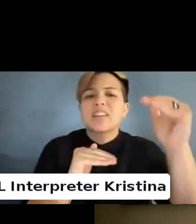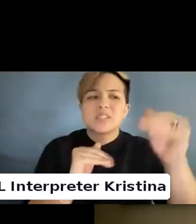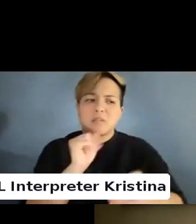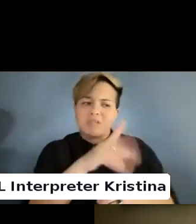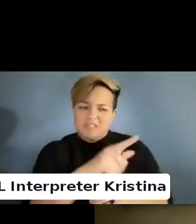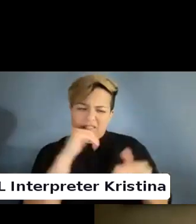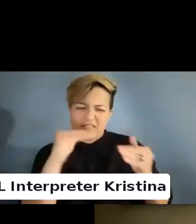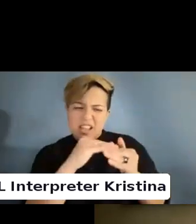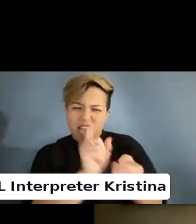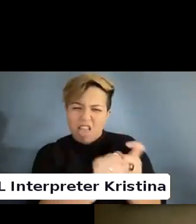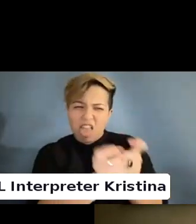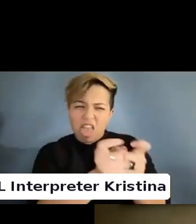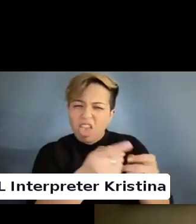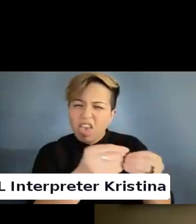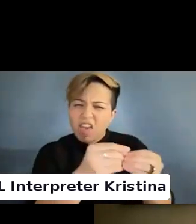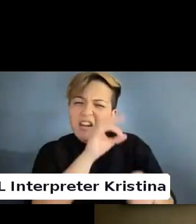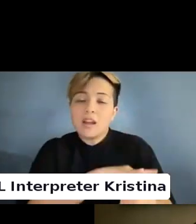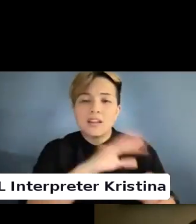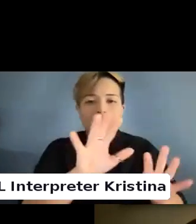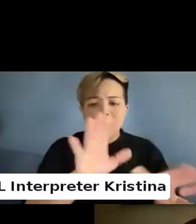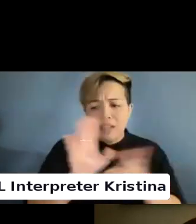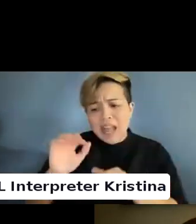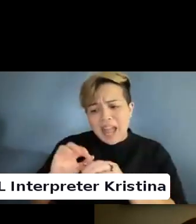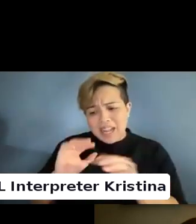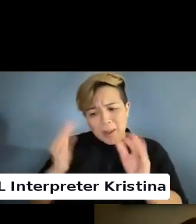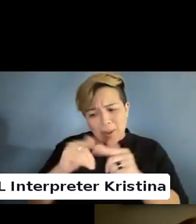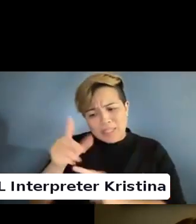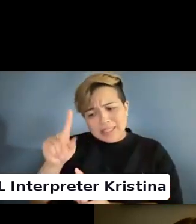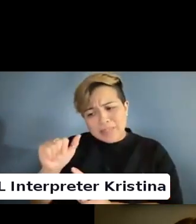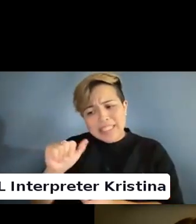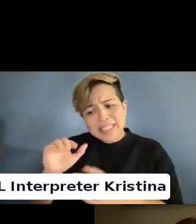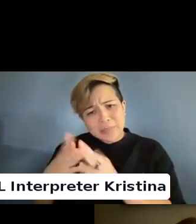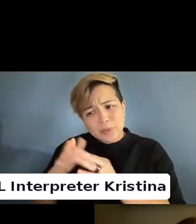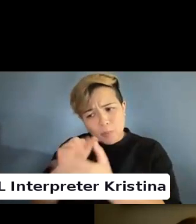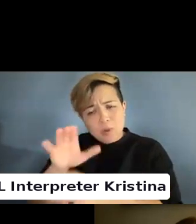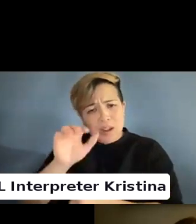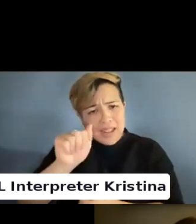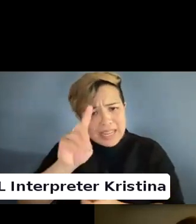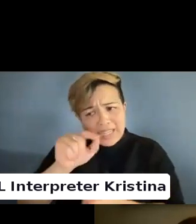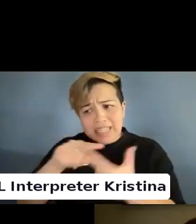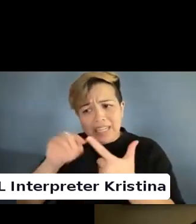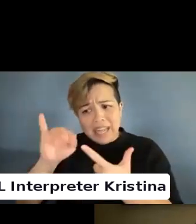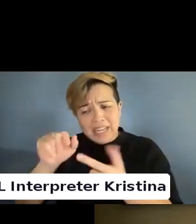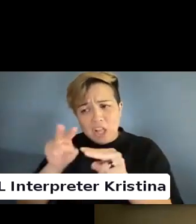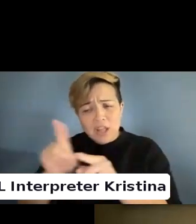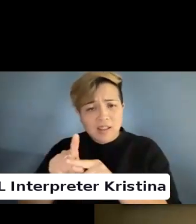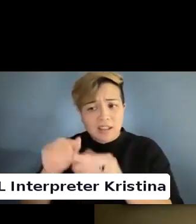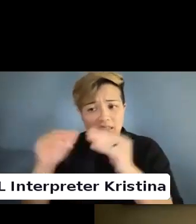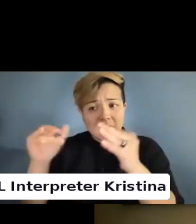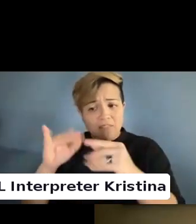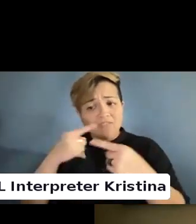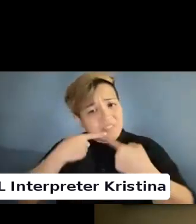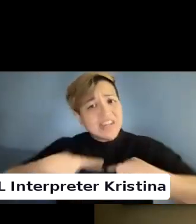Versus how the disability community approaches the ADA as a level of the playing field and